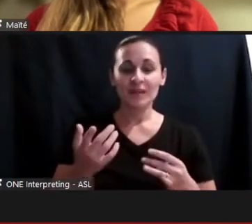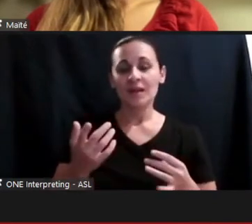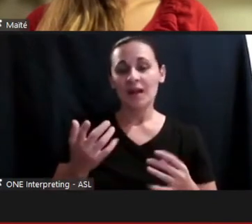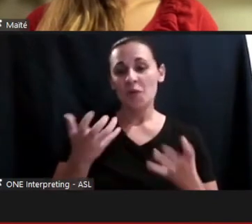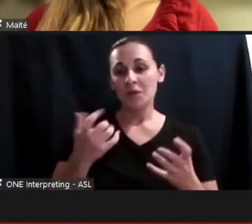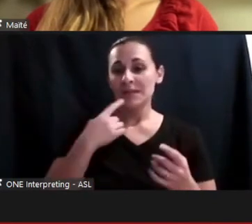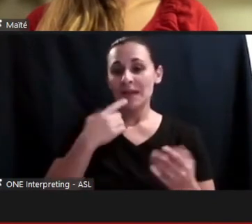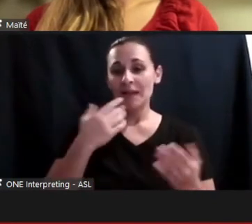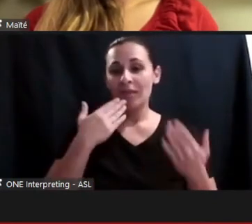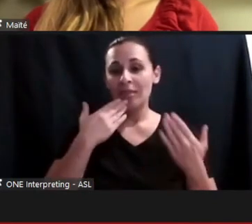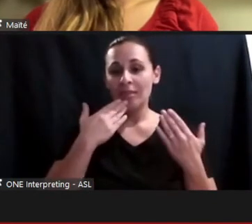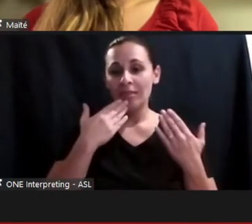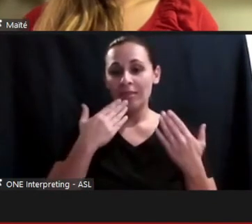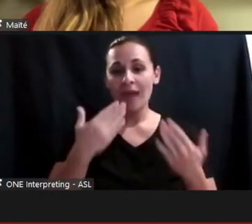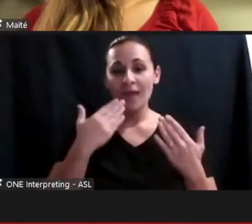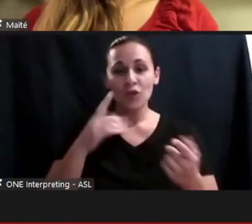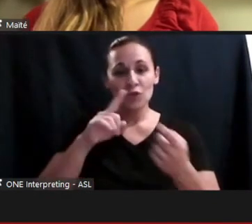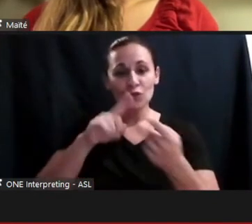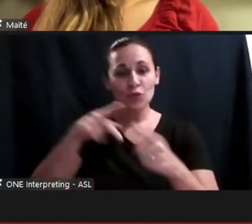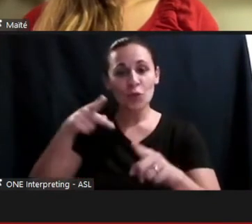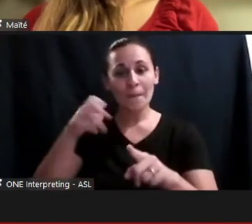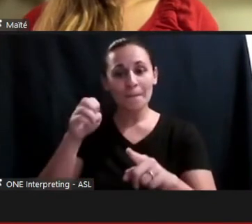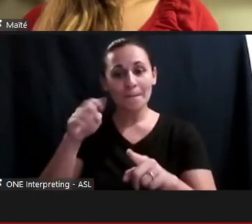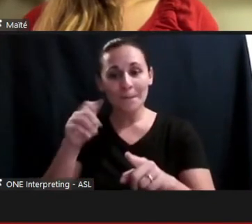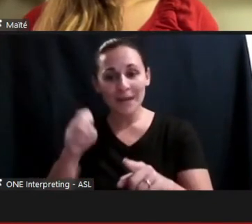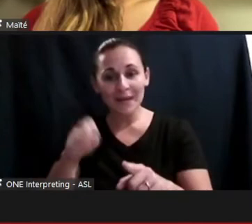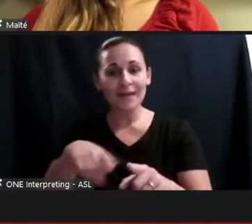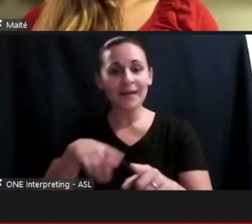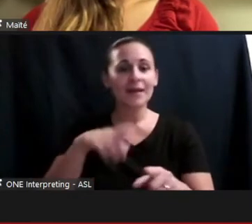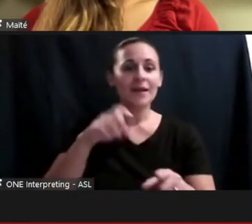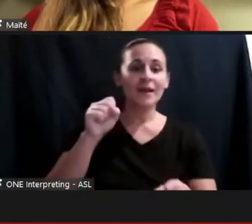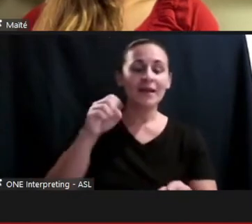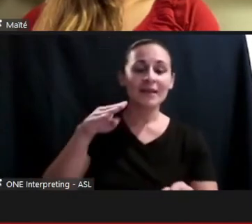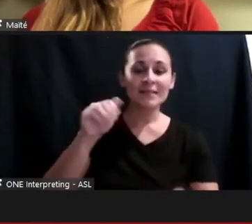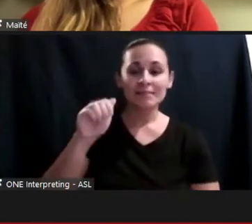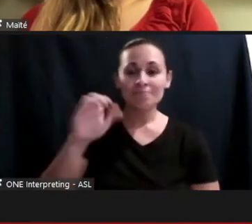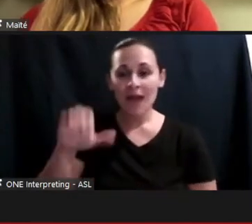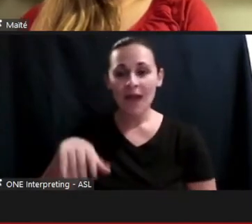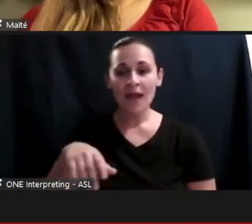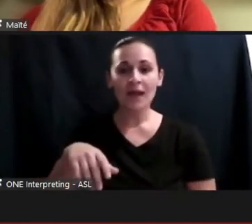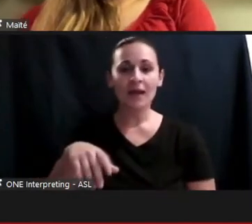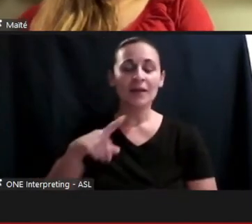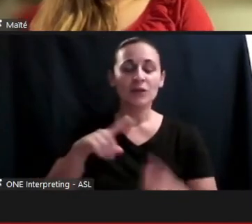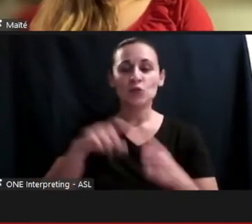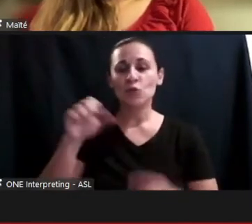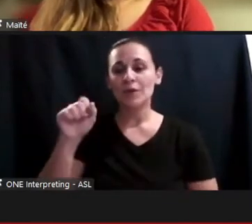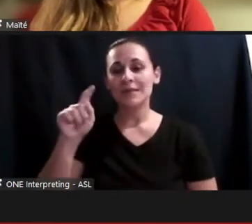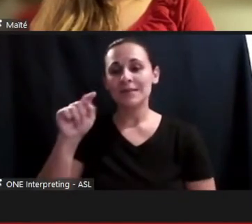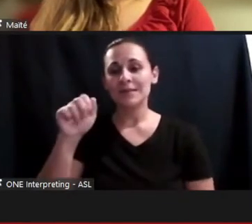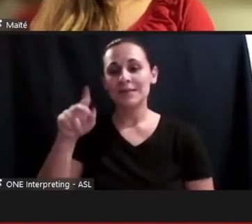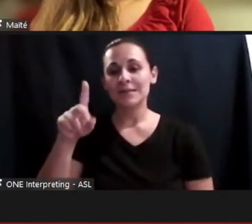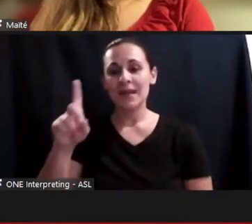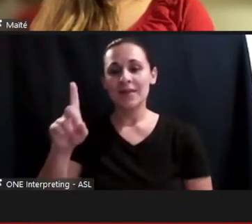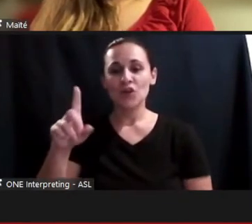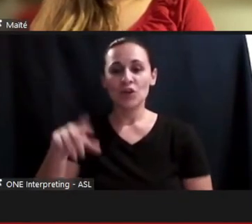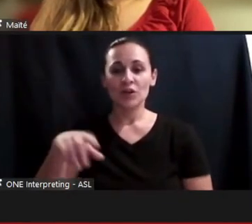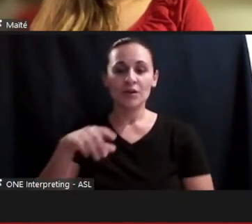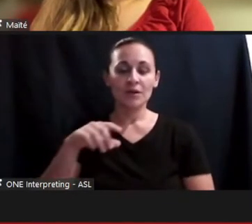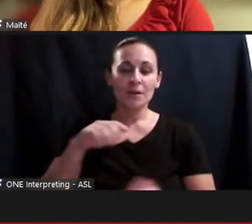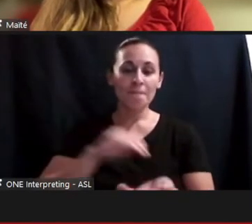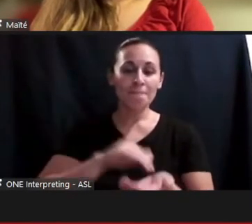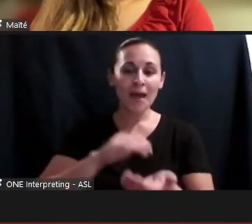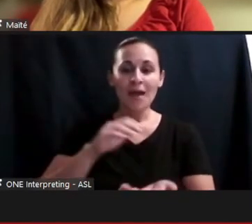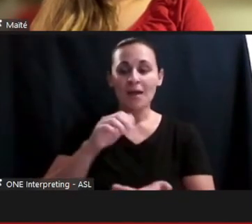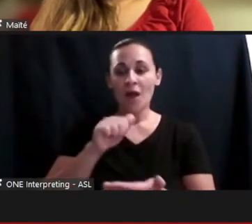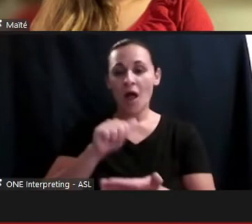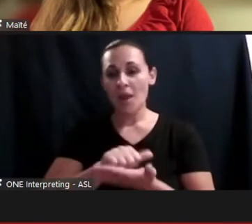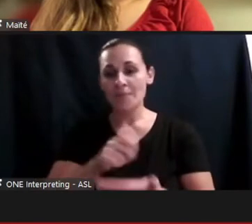to you Peter, and to SMAC and to the Stanford med alumni group in the contributing departments,